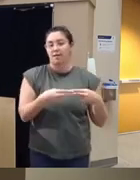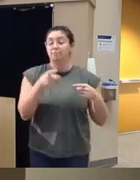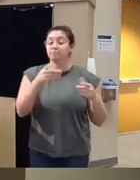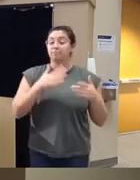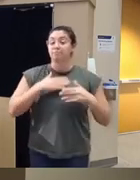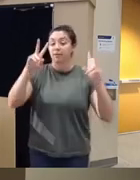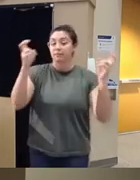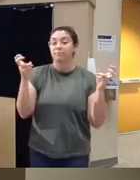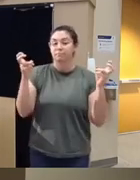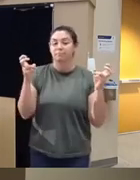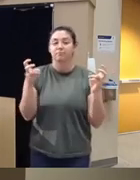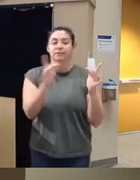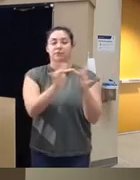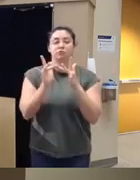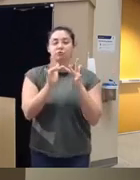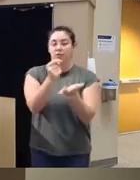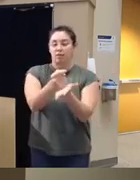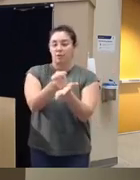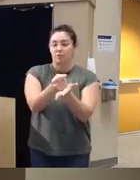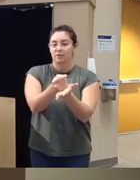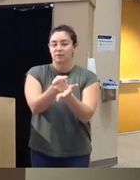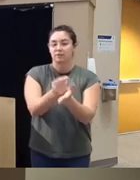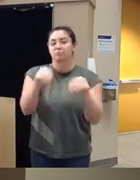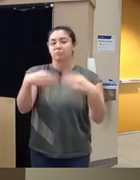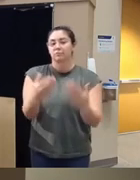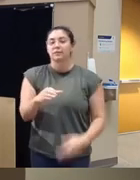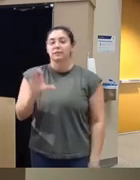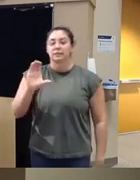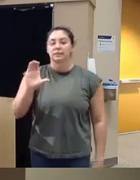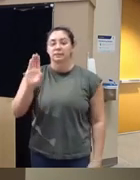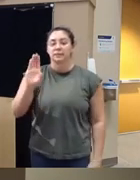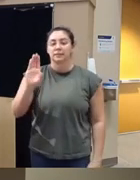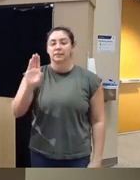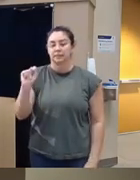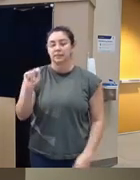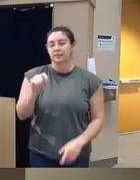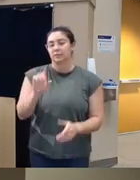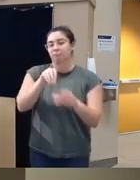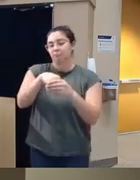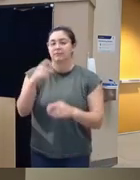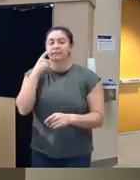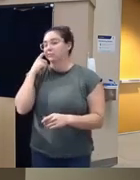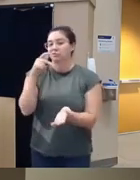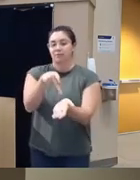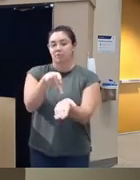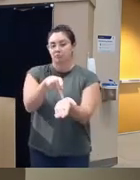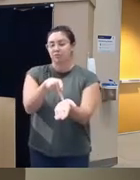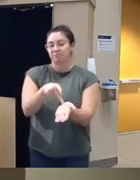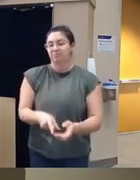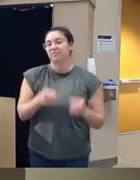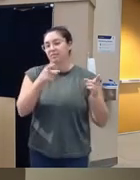will be digital therapy uh deploying C BT therapy in addiction Psychiatry that's this is the title